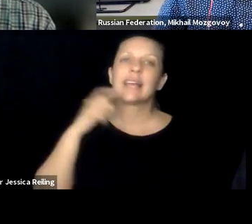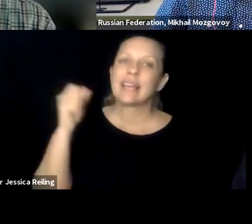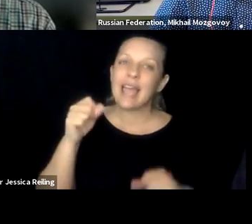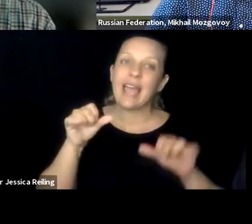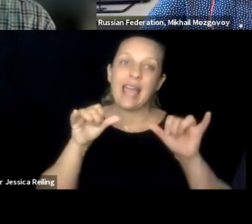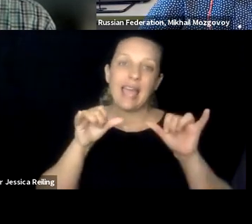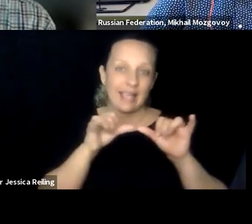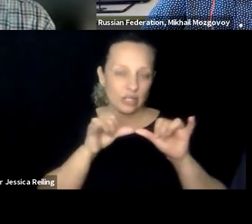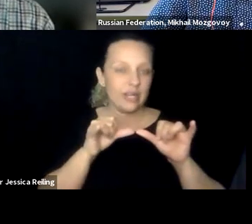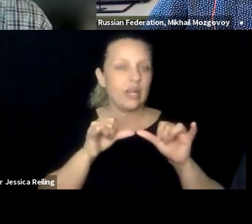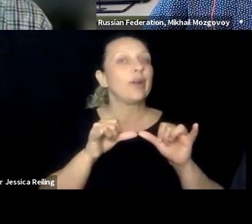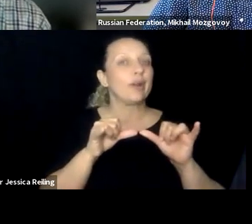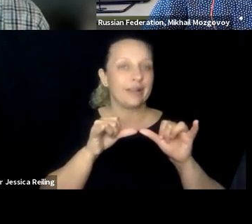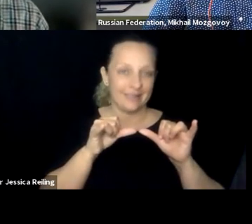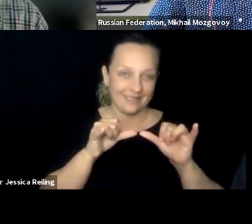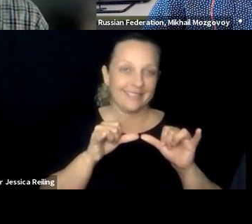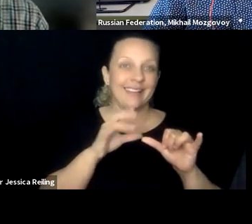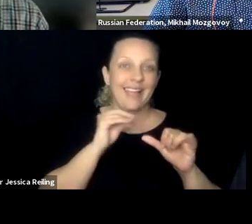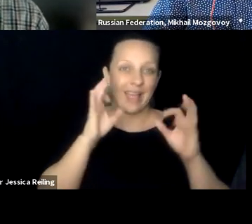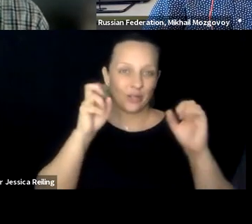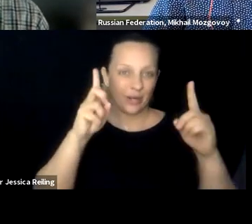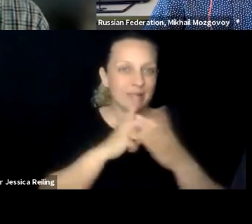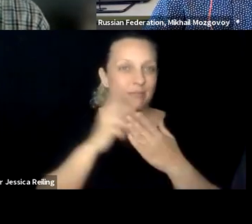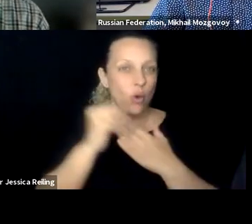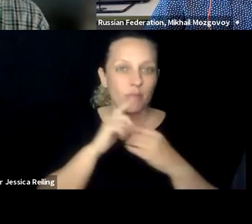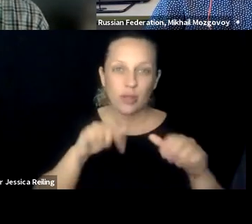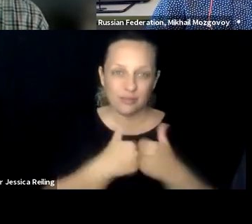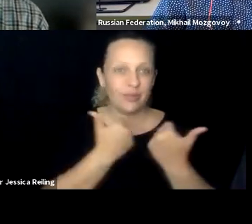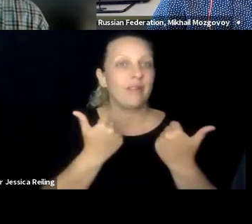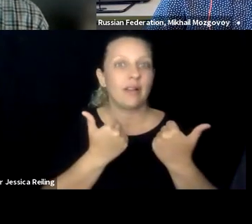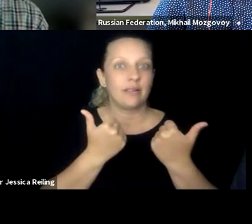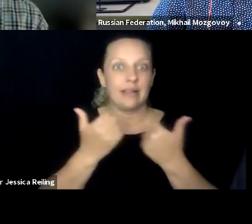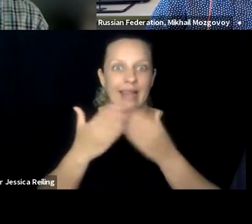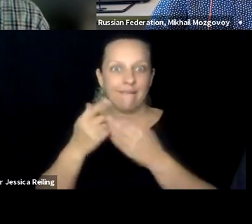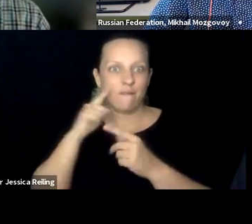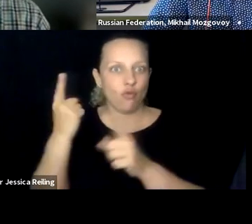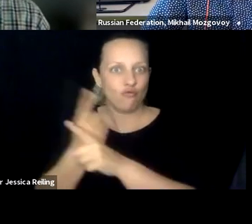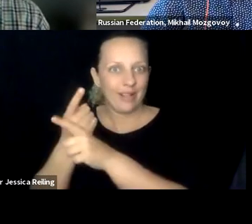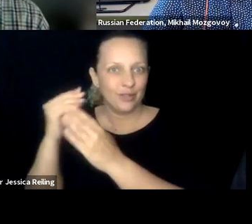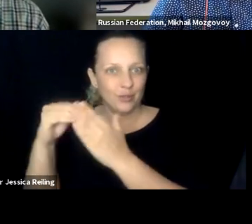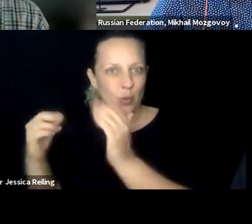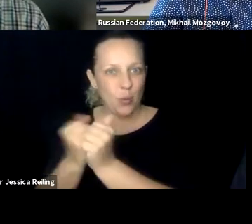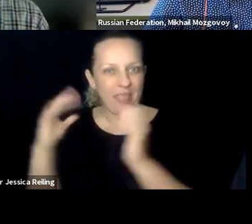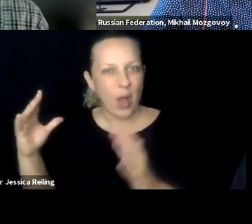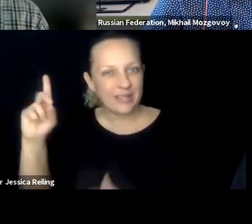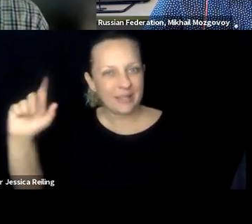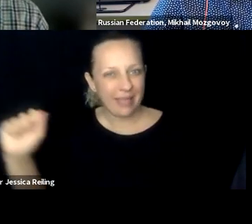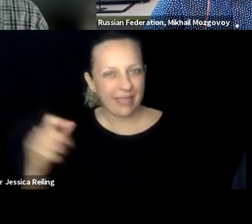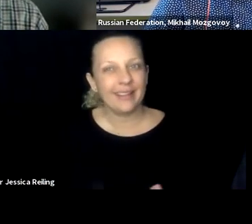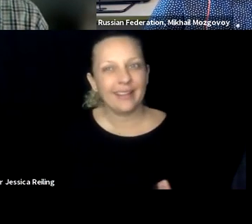with Mikhail. >> MIKHAIL MOZGOVOY: Thank you. Yes, since engineering education programs are extremely difficult,